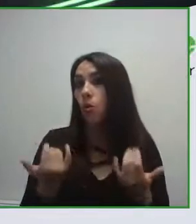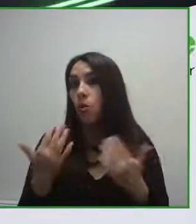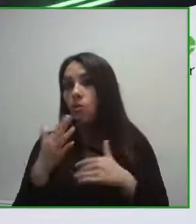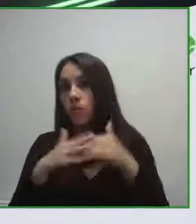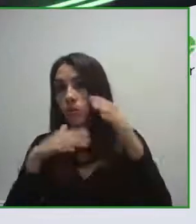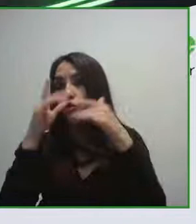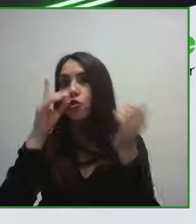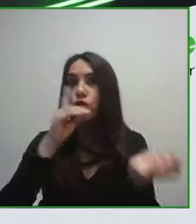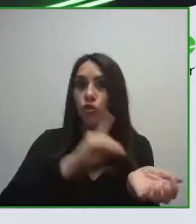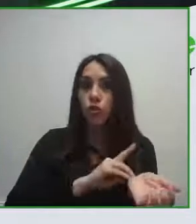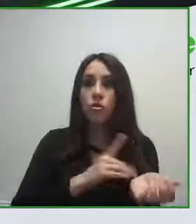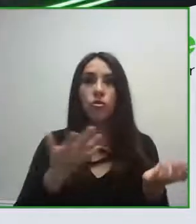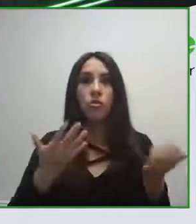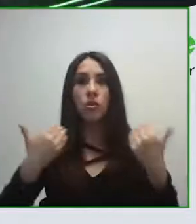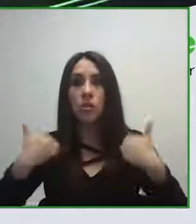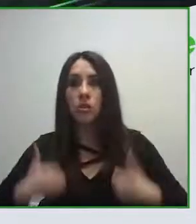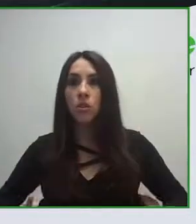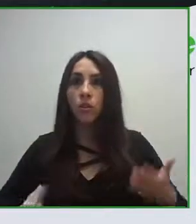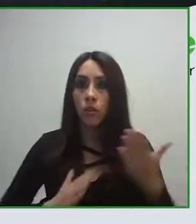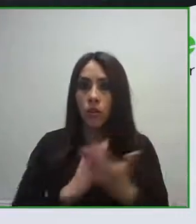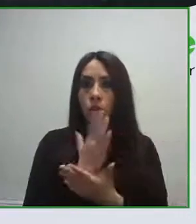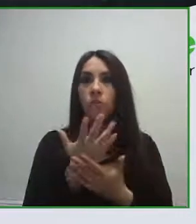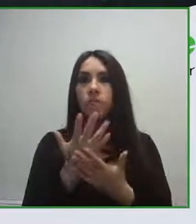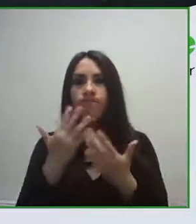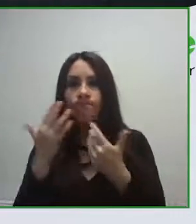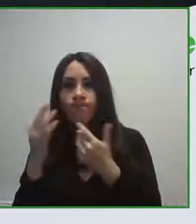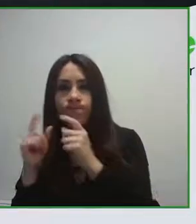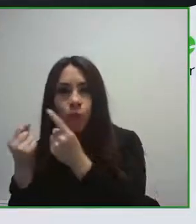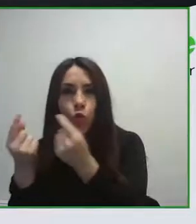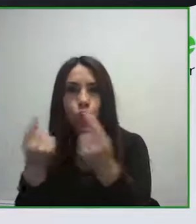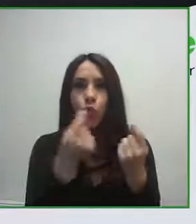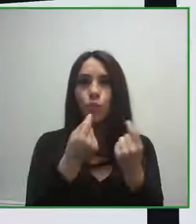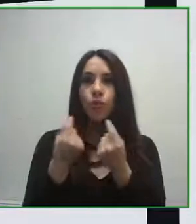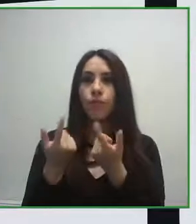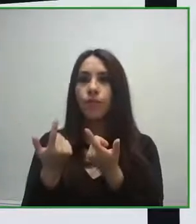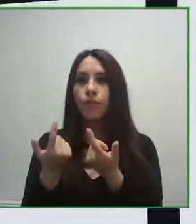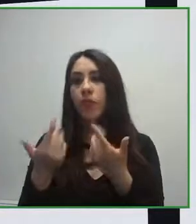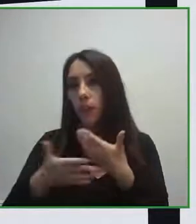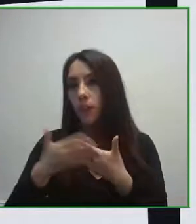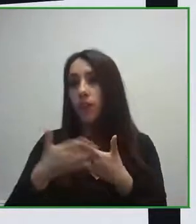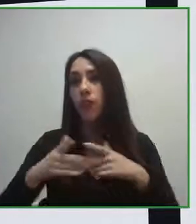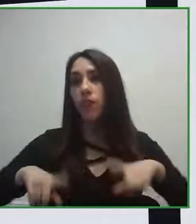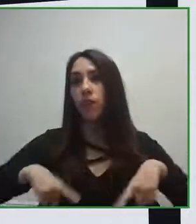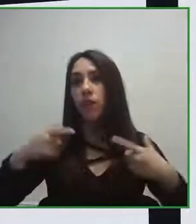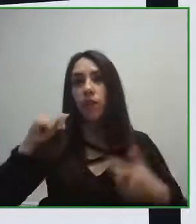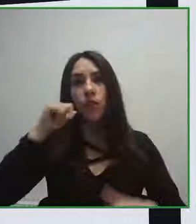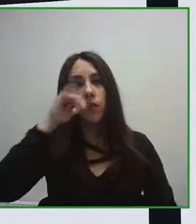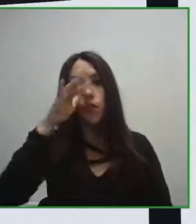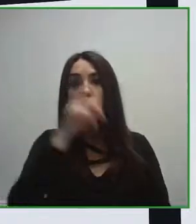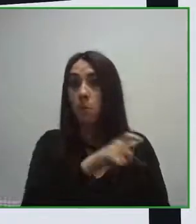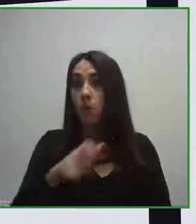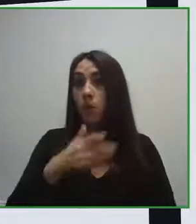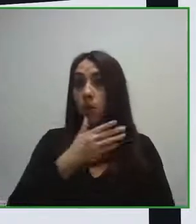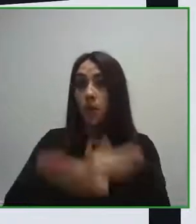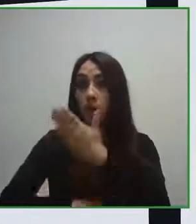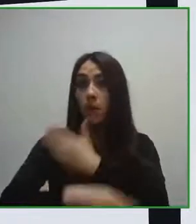daily situations making it easier for people with disabilities some situations in their daily lives